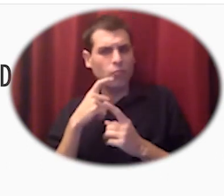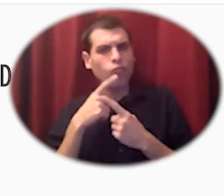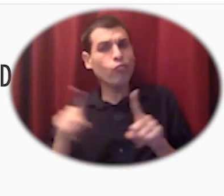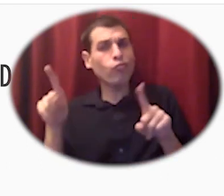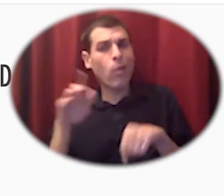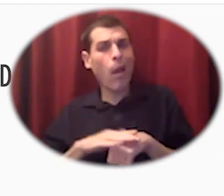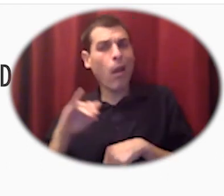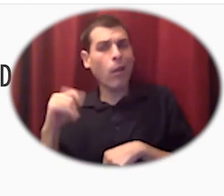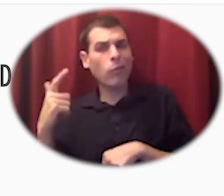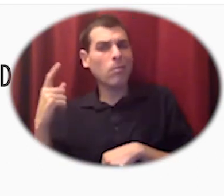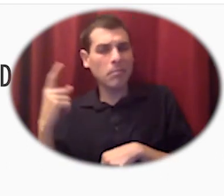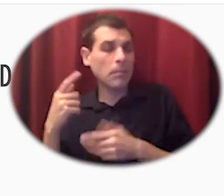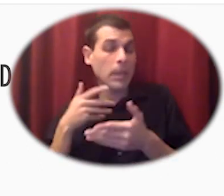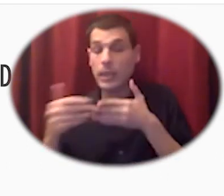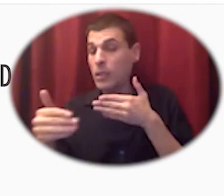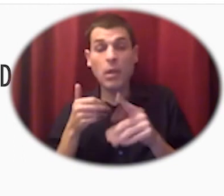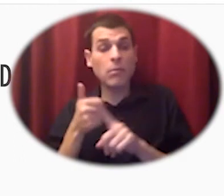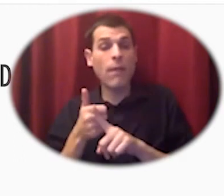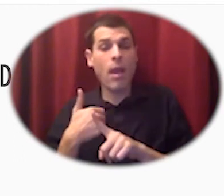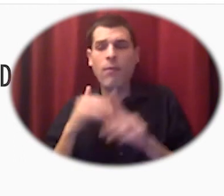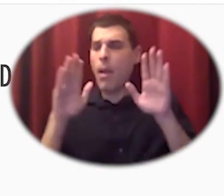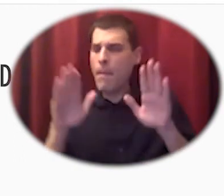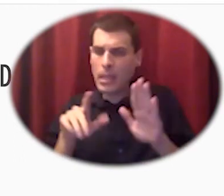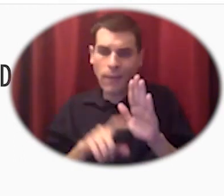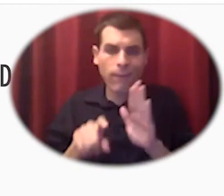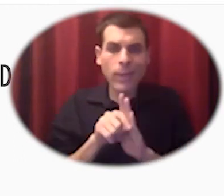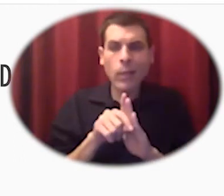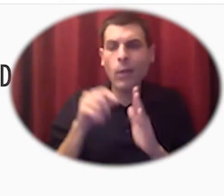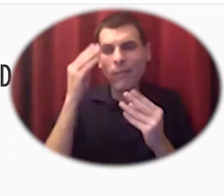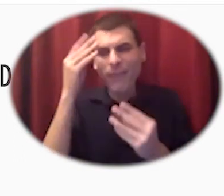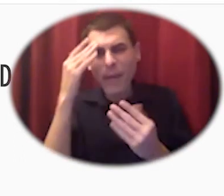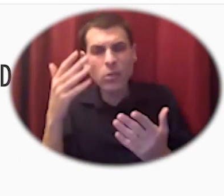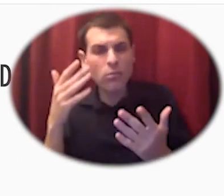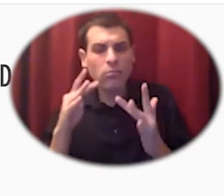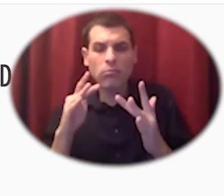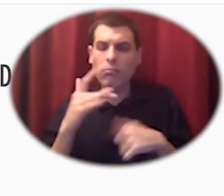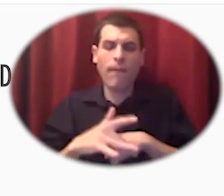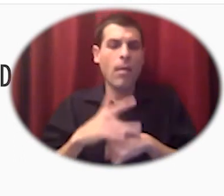has great media here talking about why they're moving in the way they are and